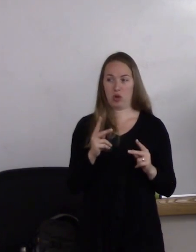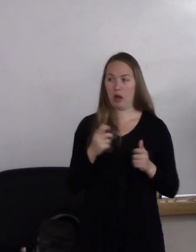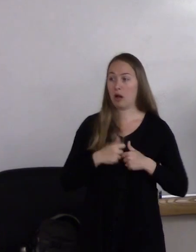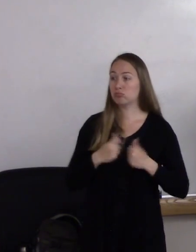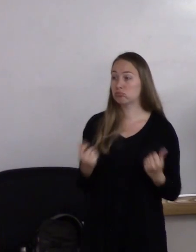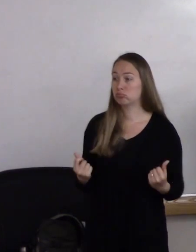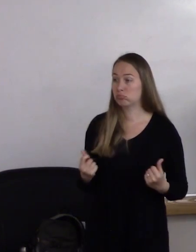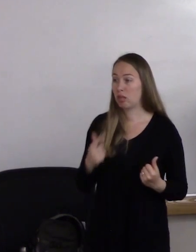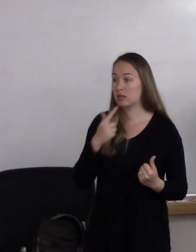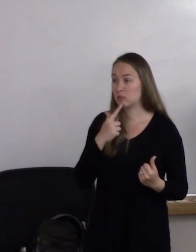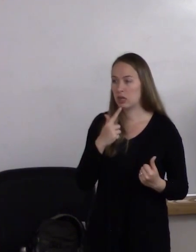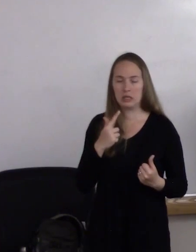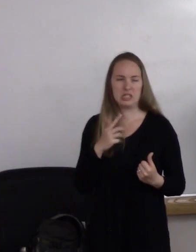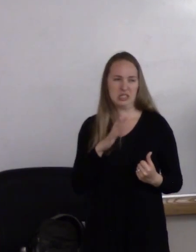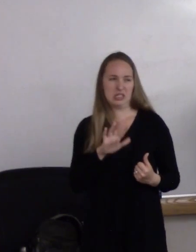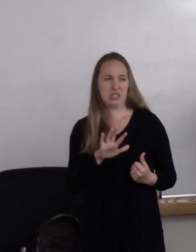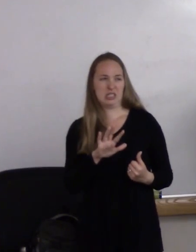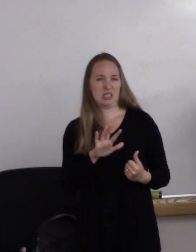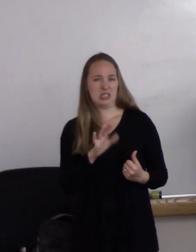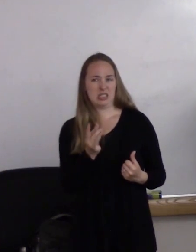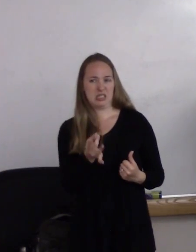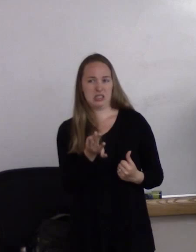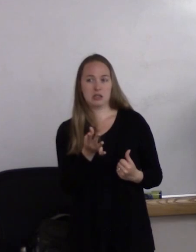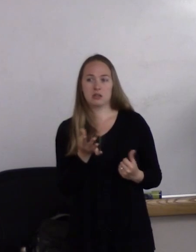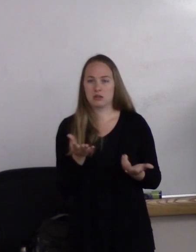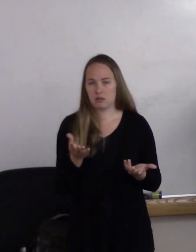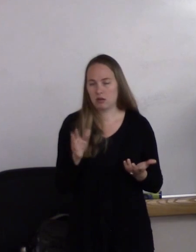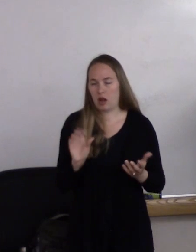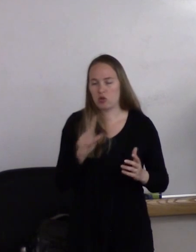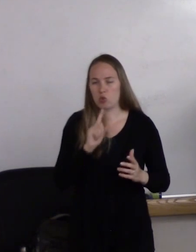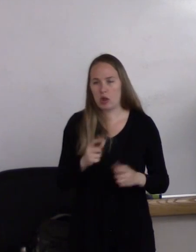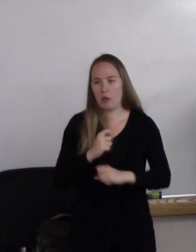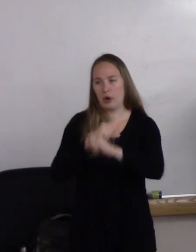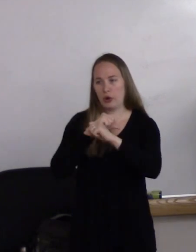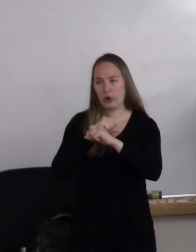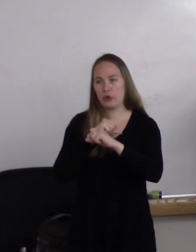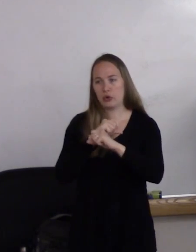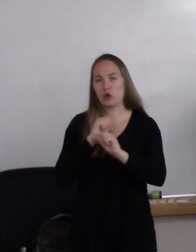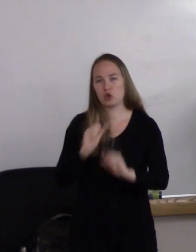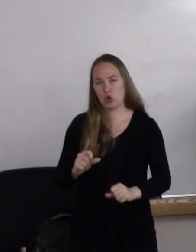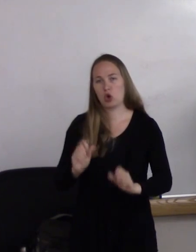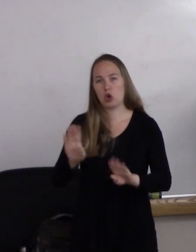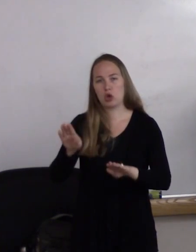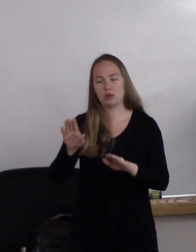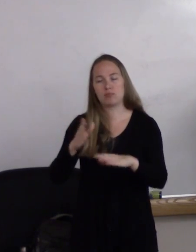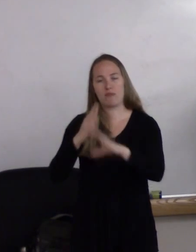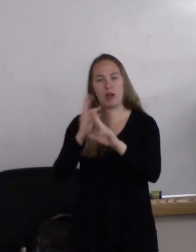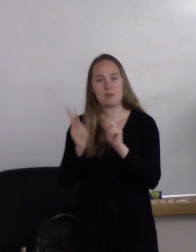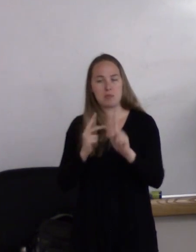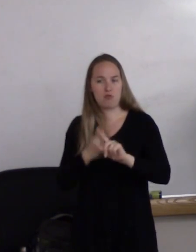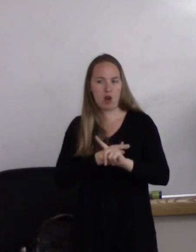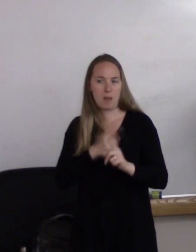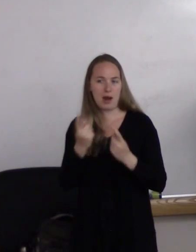I think that is a real barrier. I think it can prevent people from, you know, asking for the help they need.